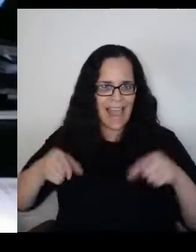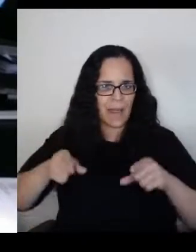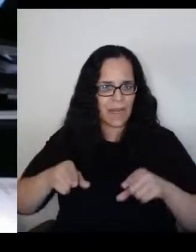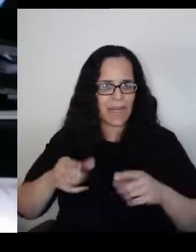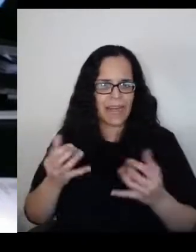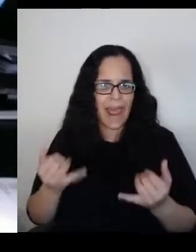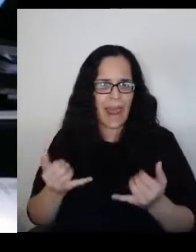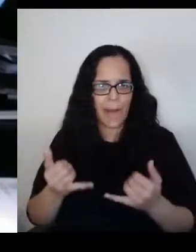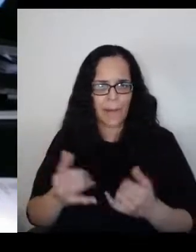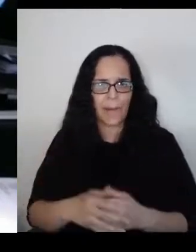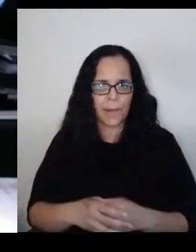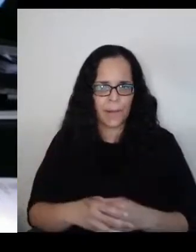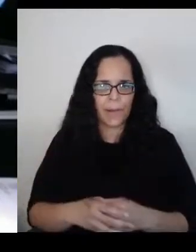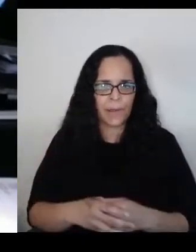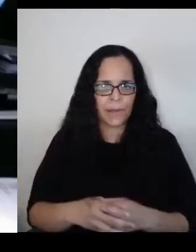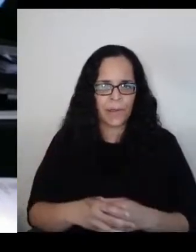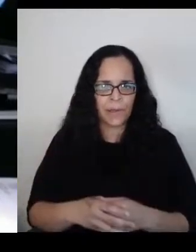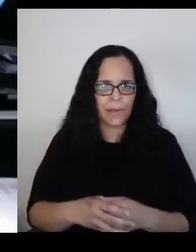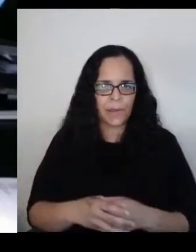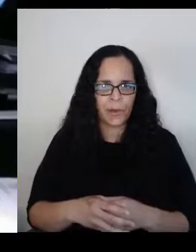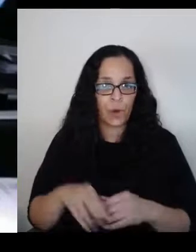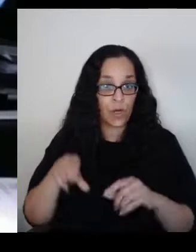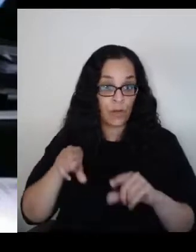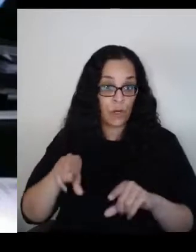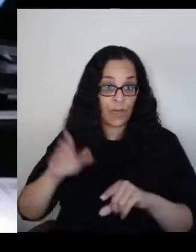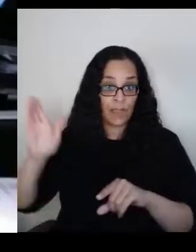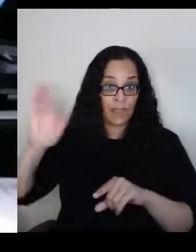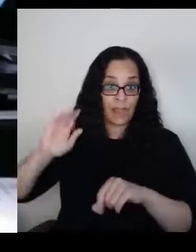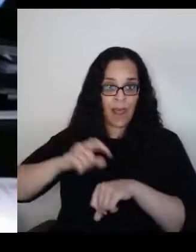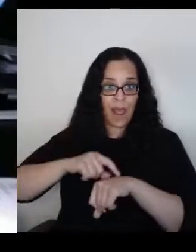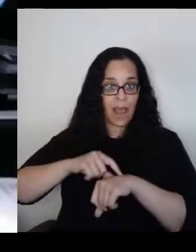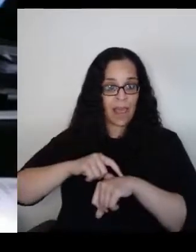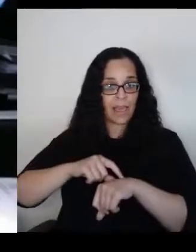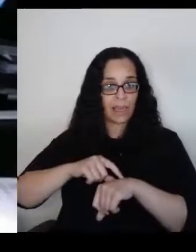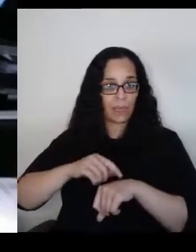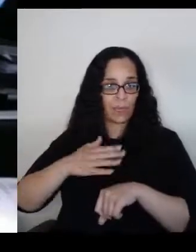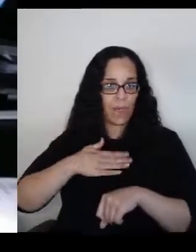when my father was arrested and my mother tried